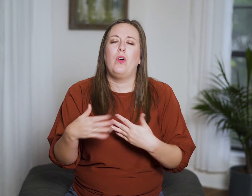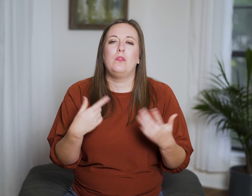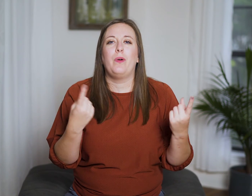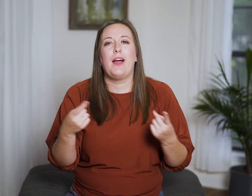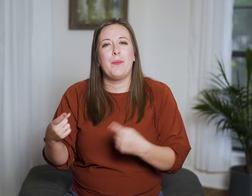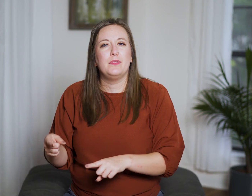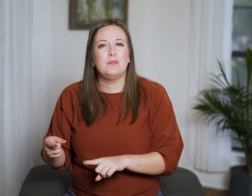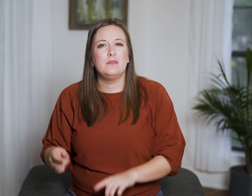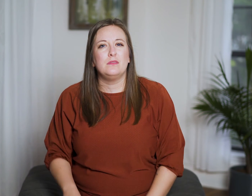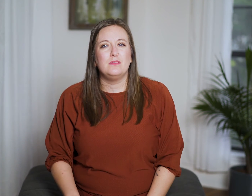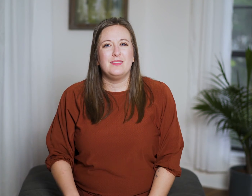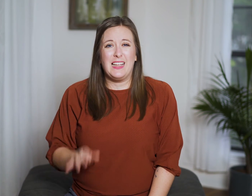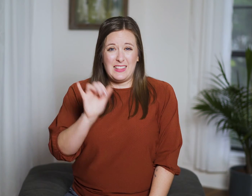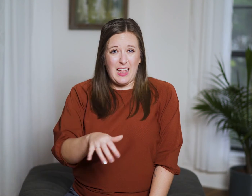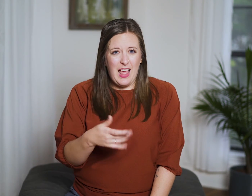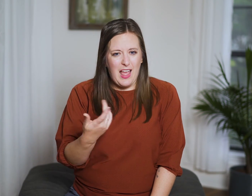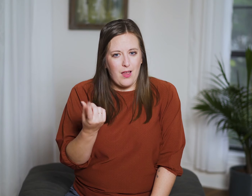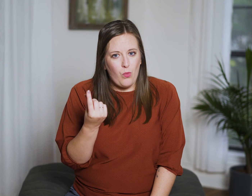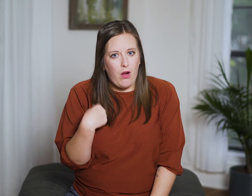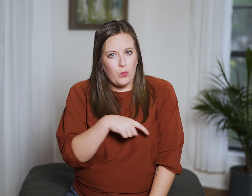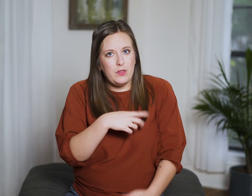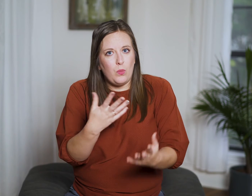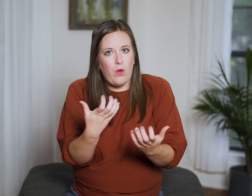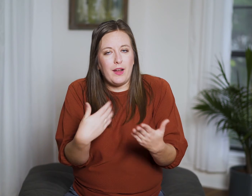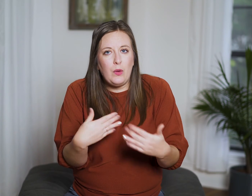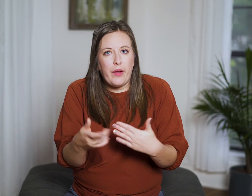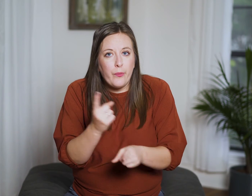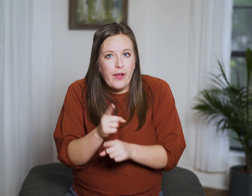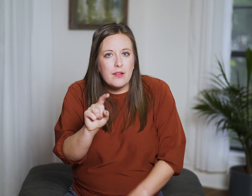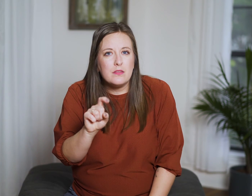regardless of what happens. Isn’t that what you’re really after anyway?